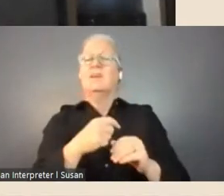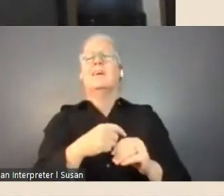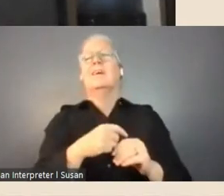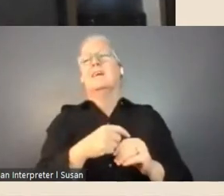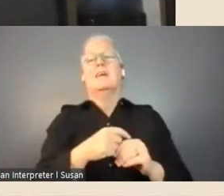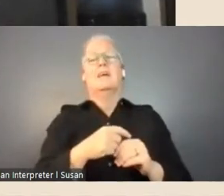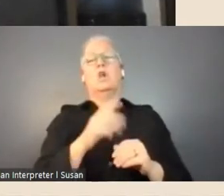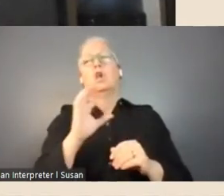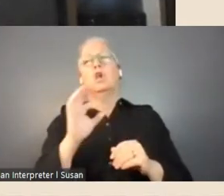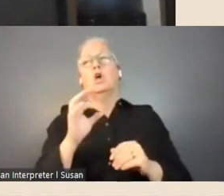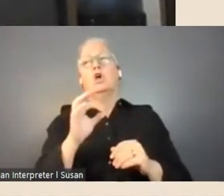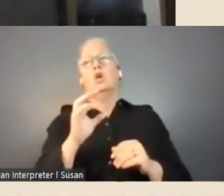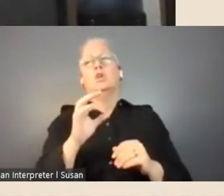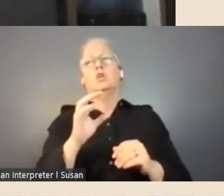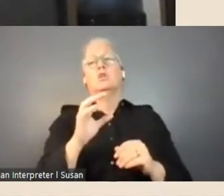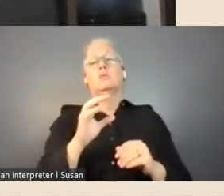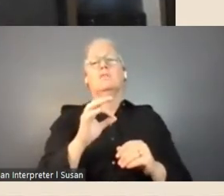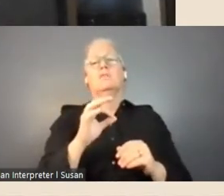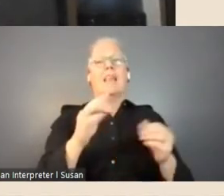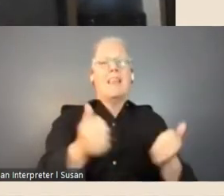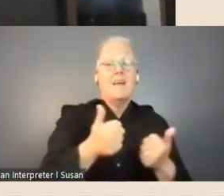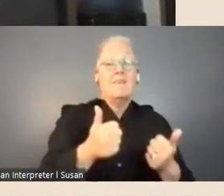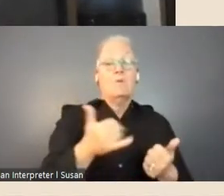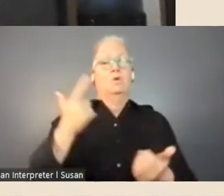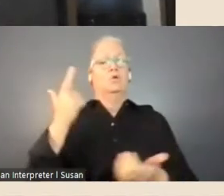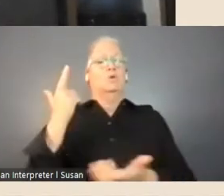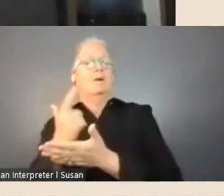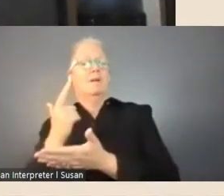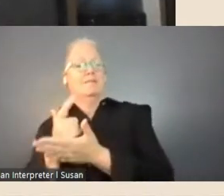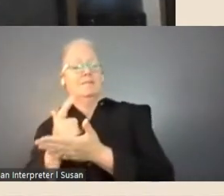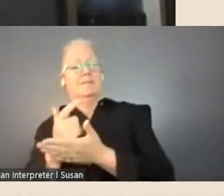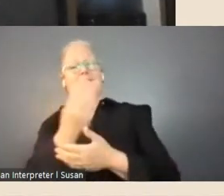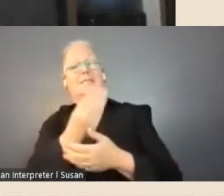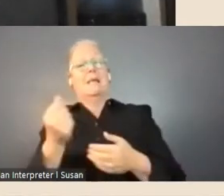And as I said, I mean, you know when you see an application that just mentions broad categories